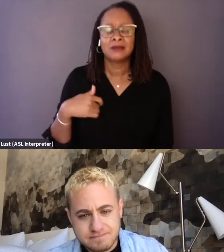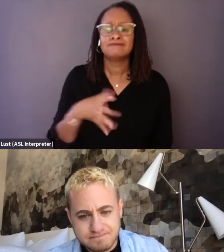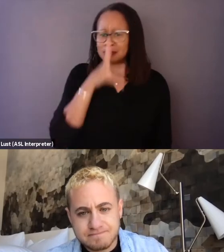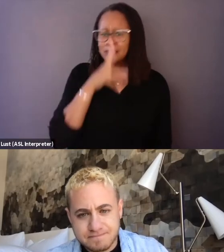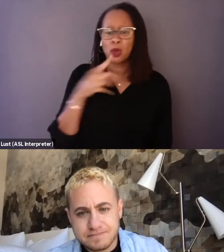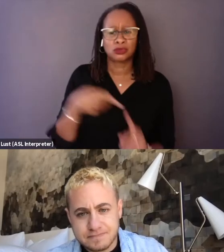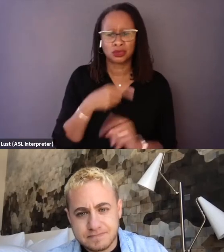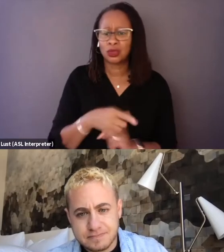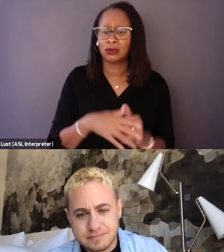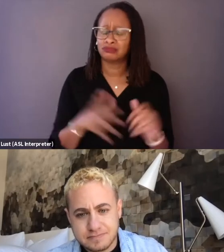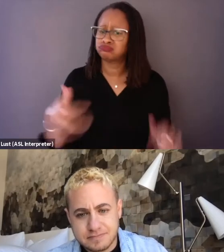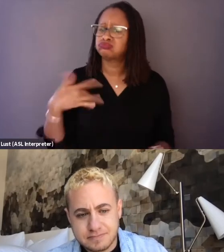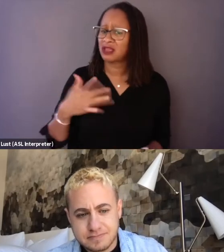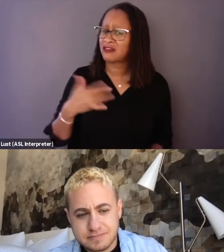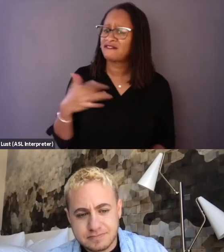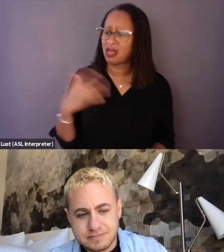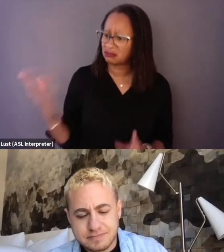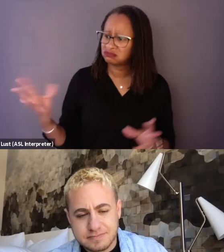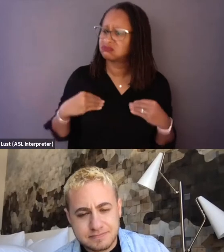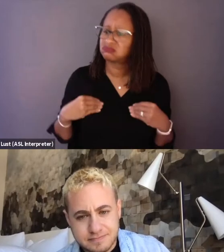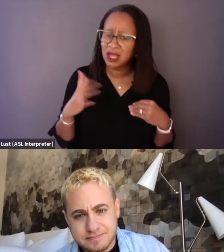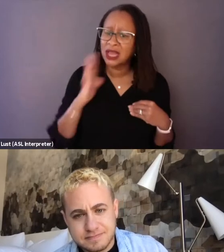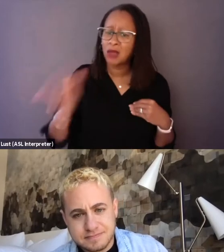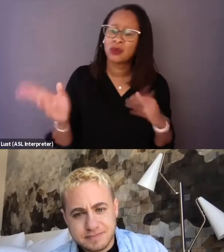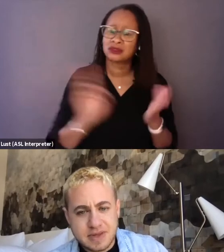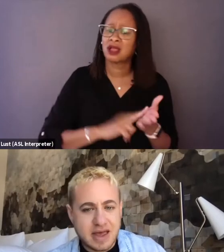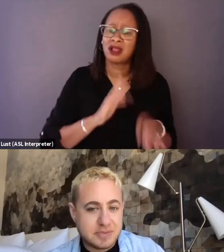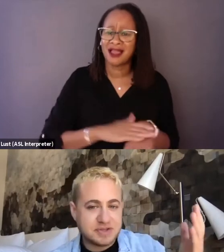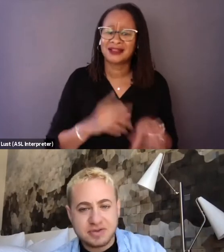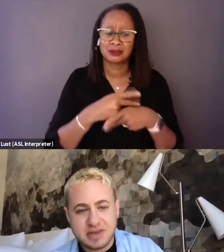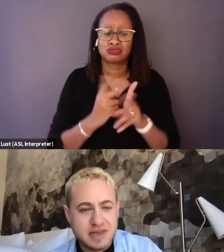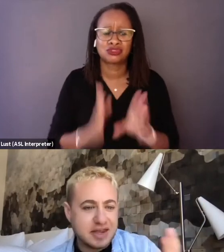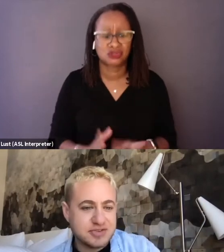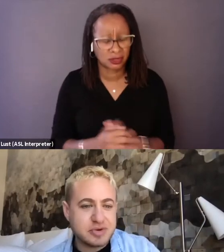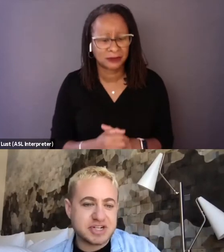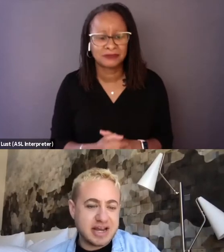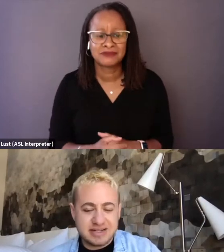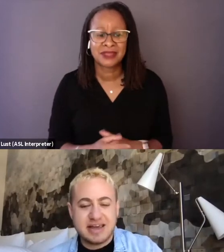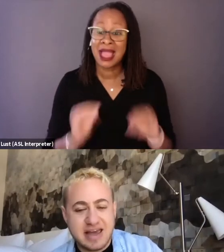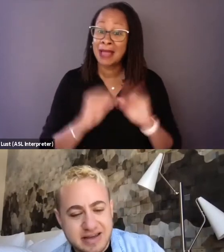and made you wanna sign on as an actual producer of it? Absolutely, and thank you so much, IDA